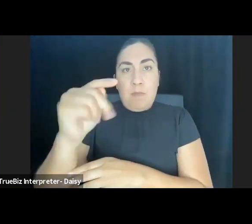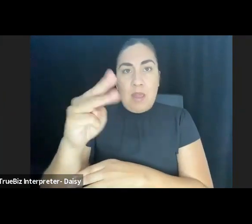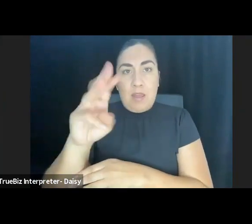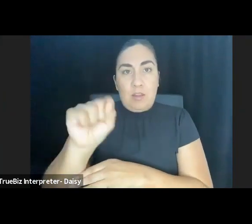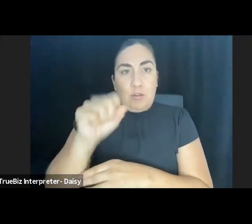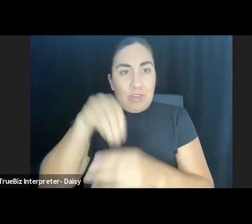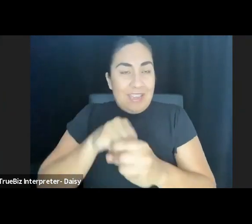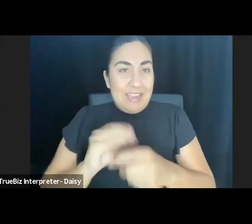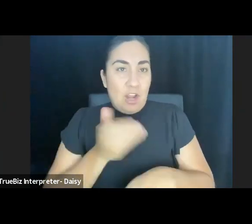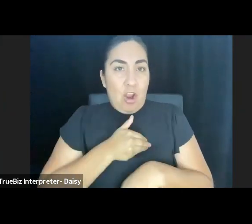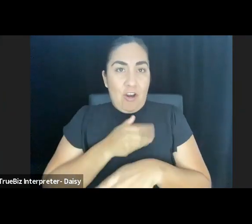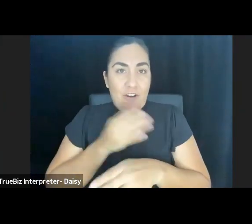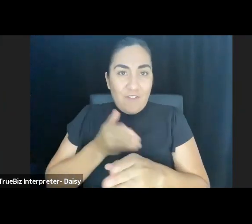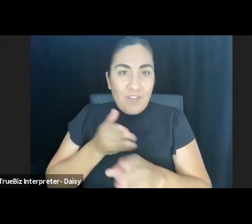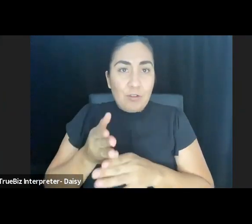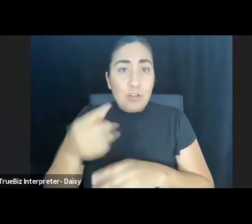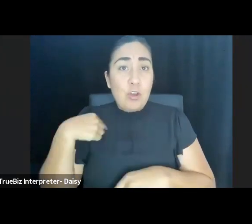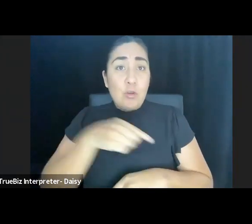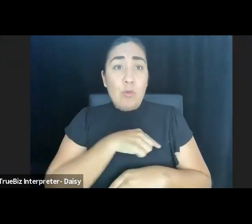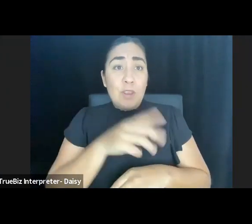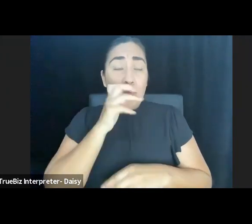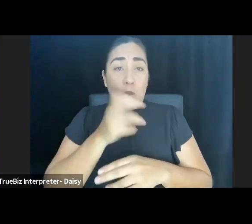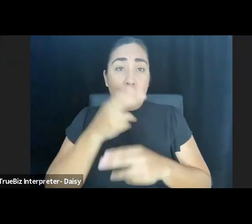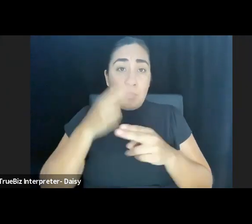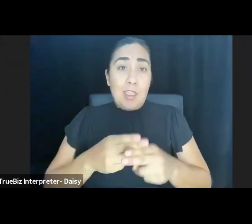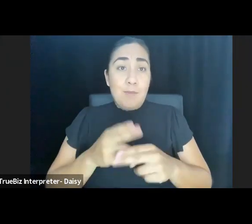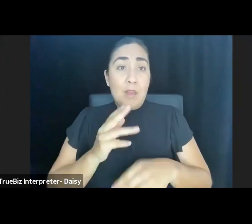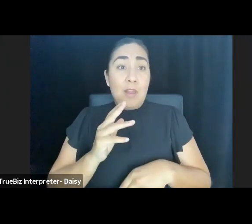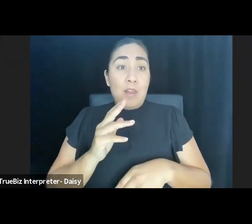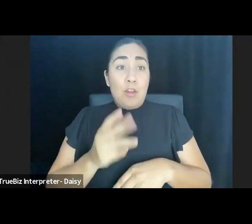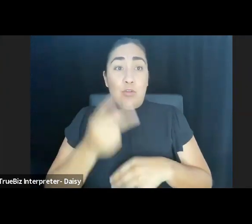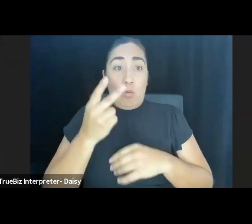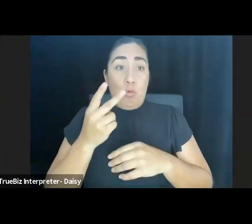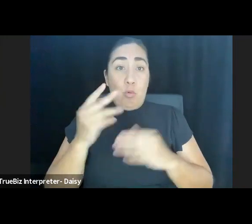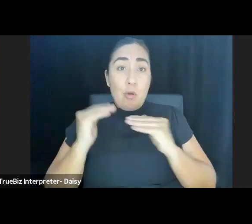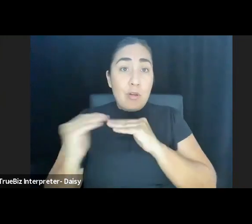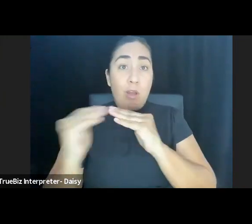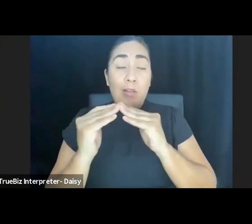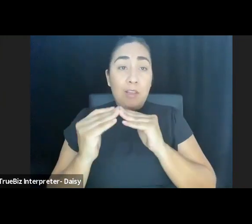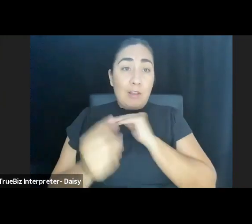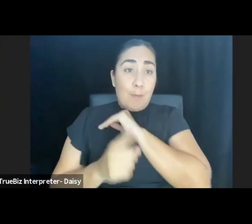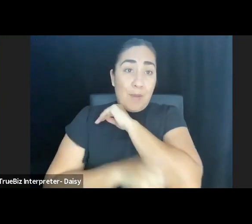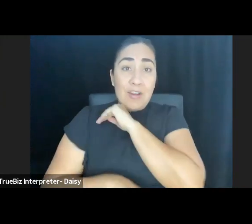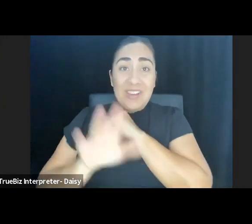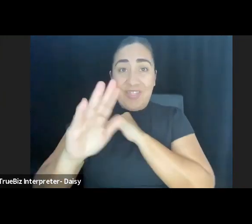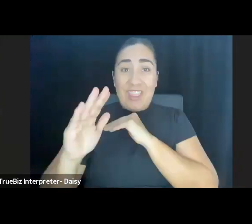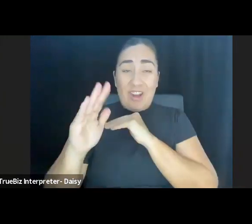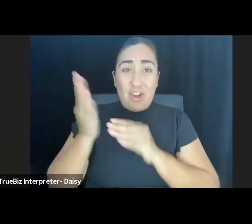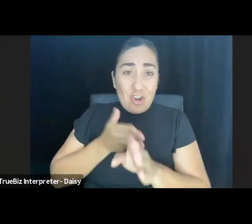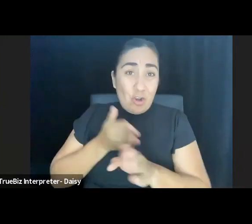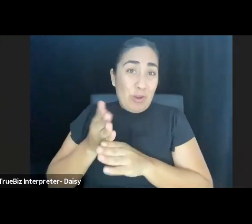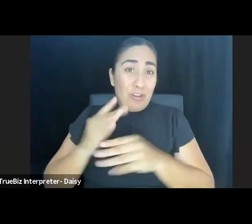We're going to name that too often our BIPOC colleagues are punished and their careers harmed for doing so.